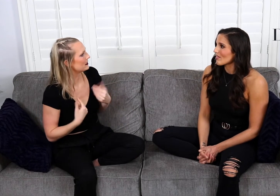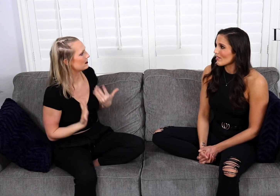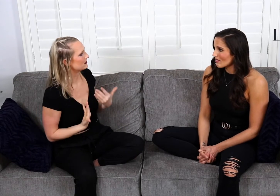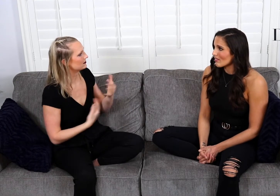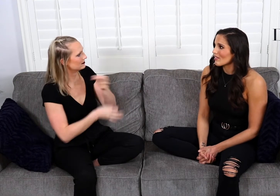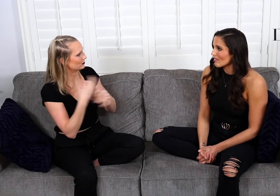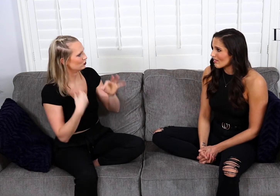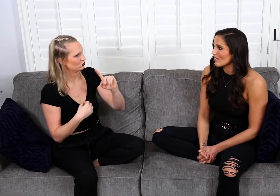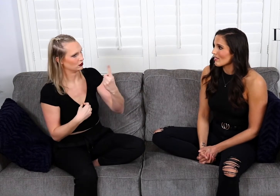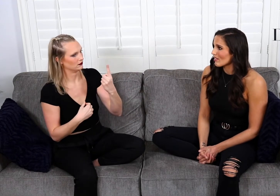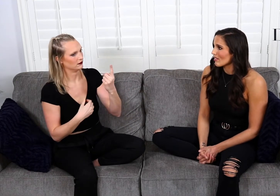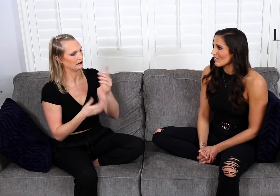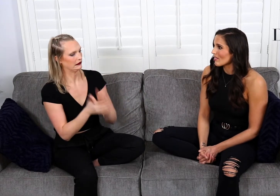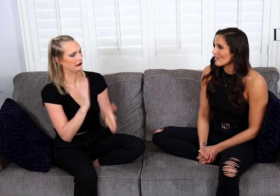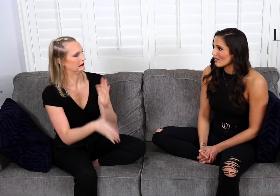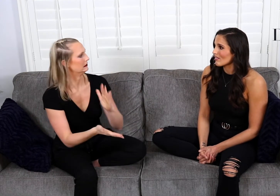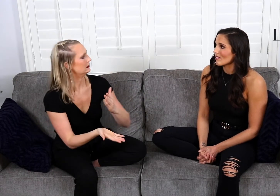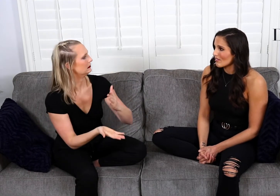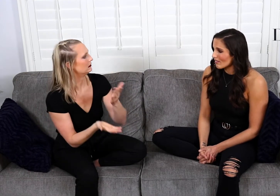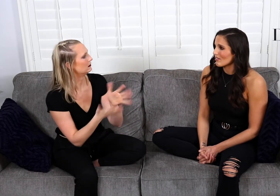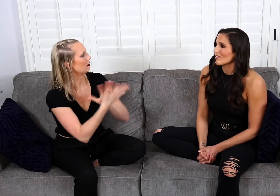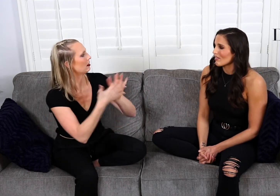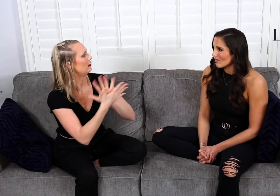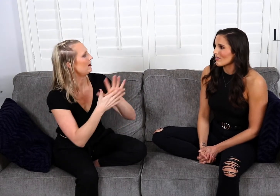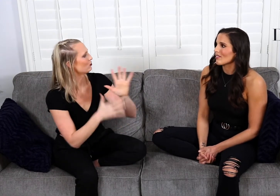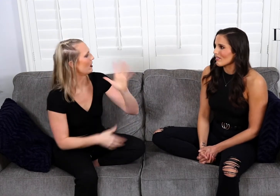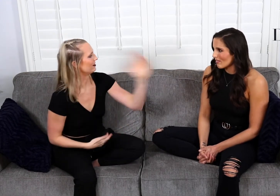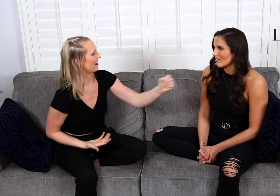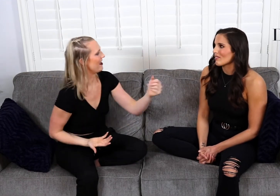of giving me vague messages and then just leaving.